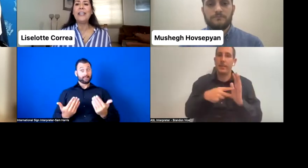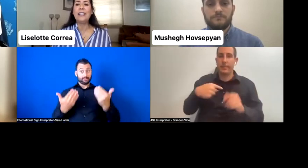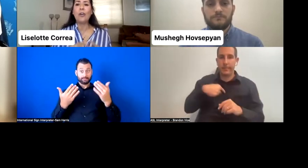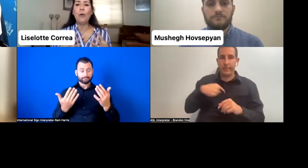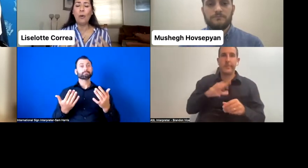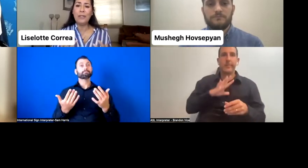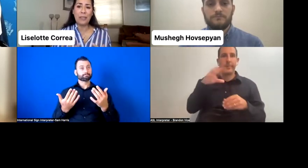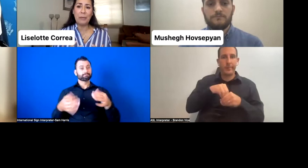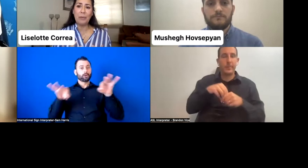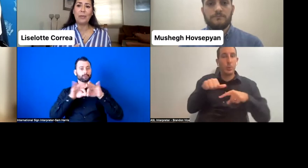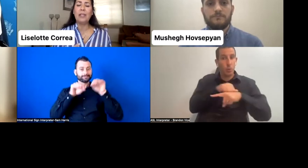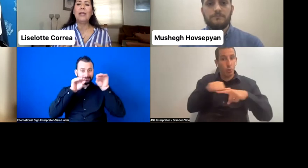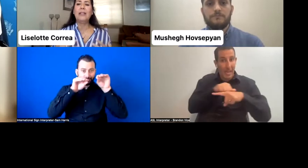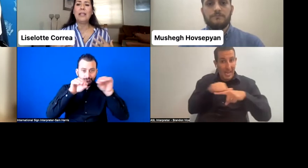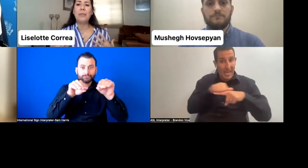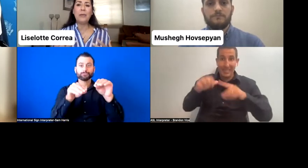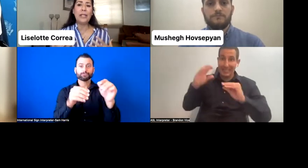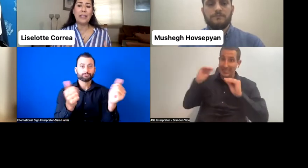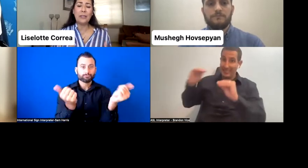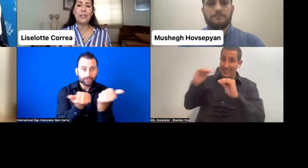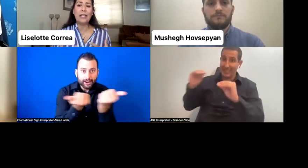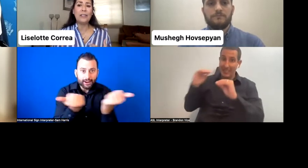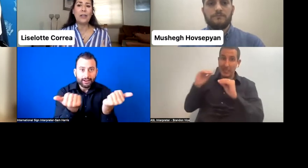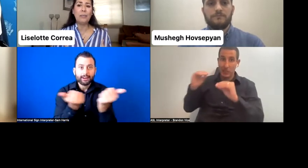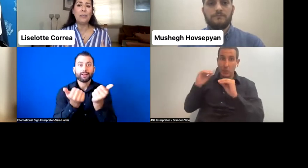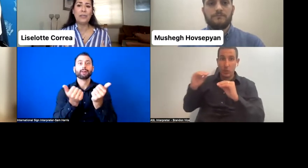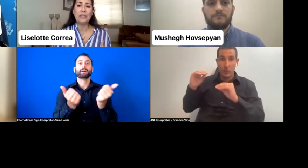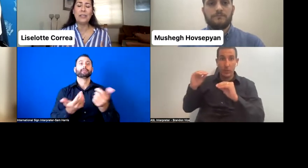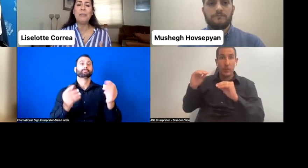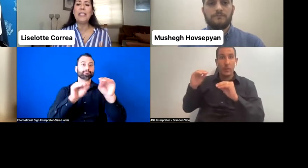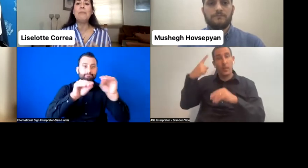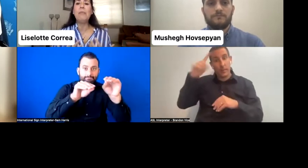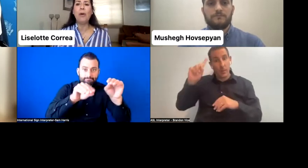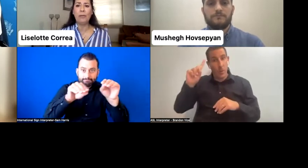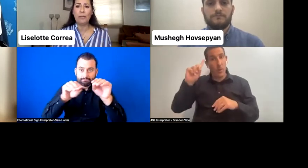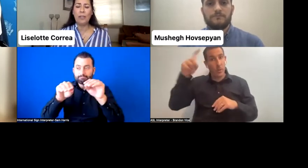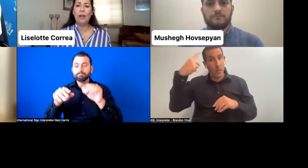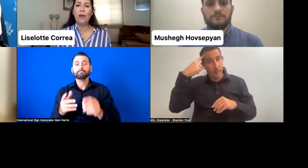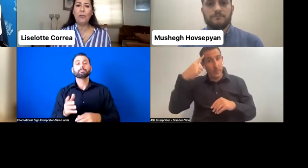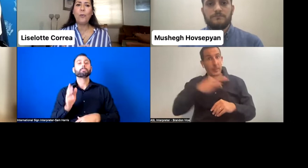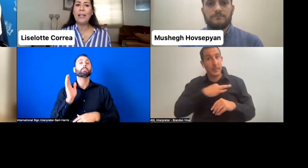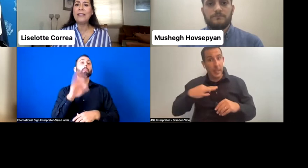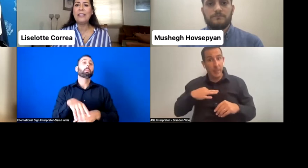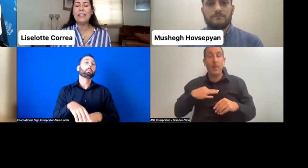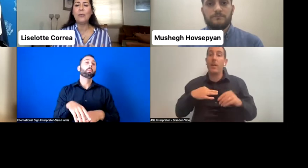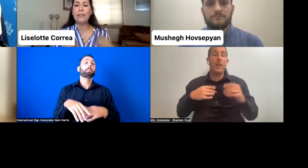that all the people that being related with the electoral process being involved of what